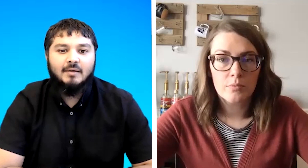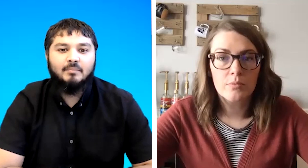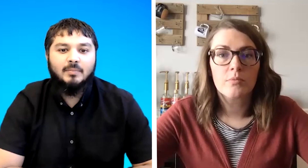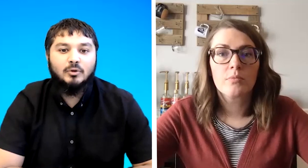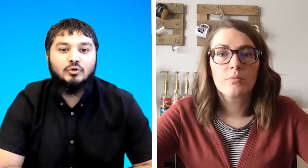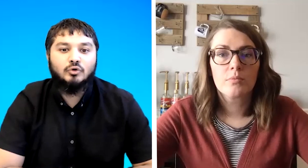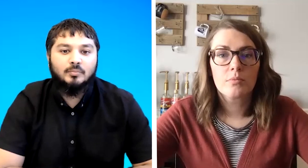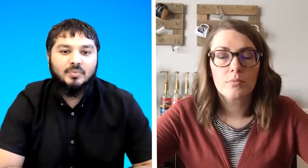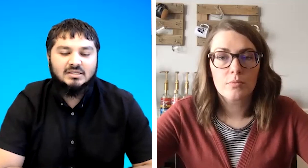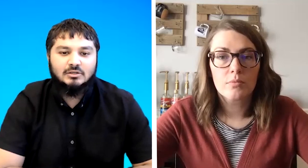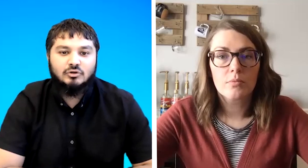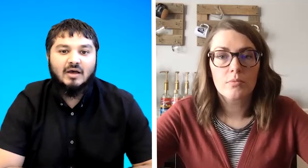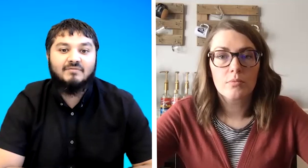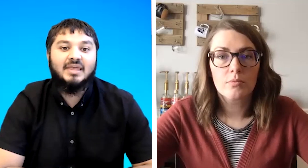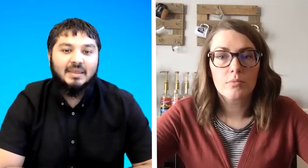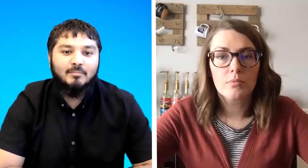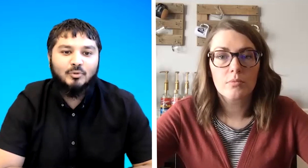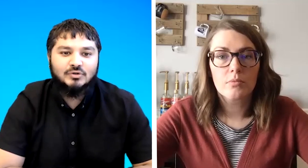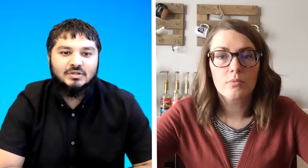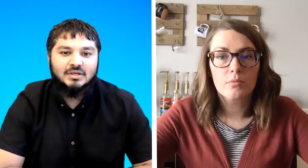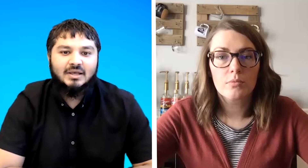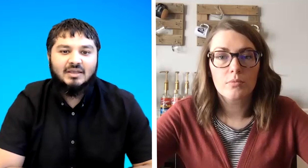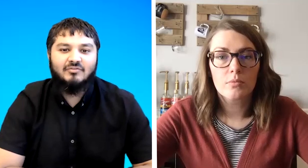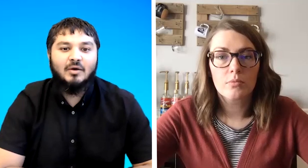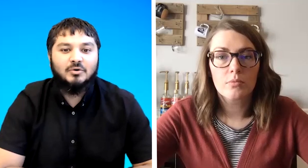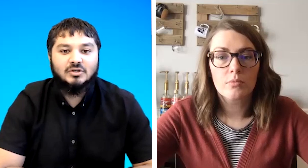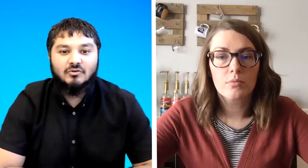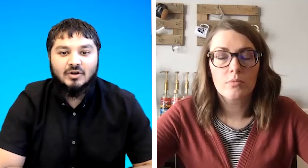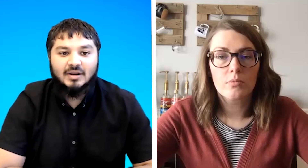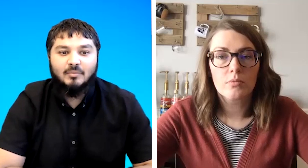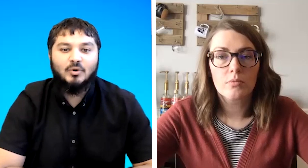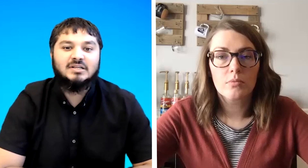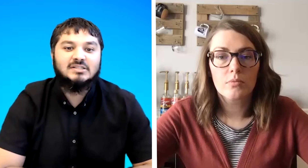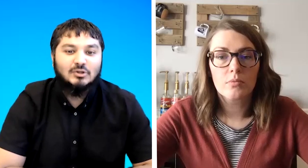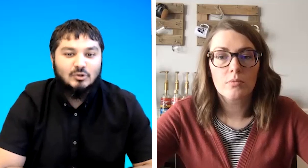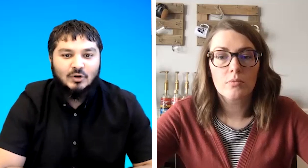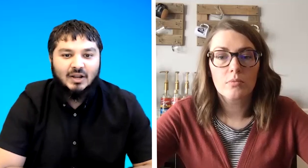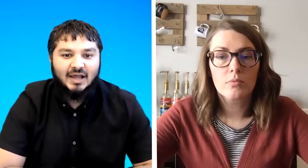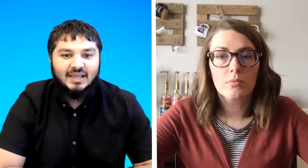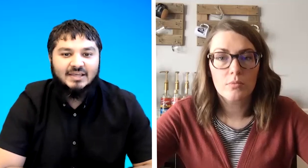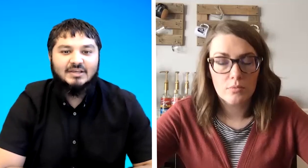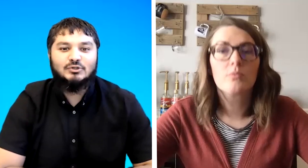people who took bsm to have their input if there was a curriculum what does it look like should it